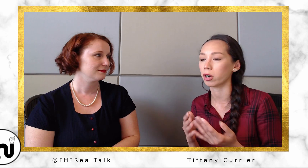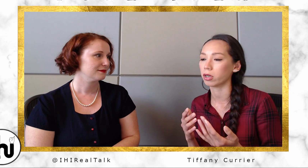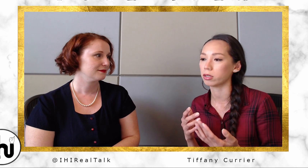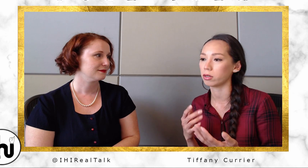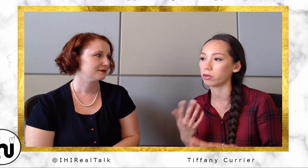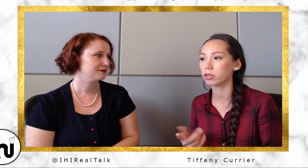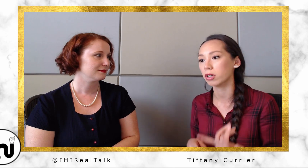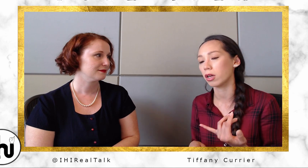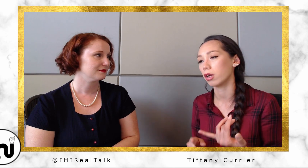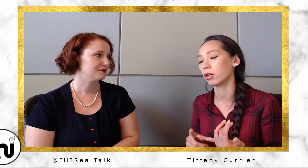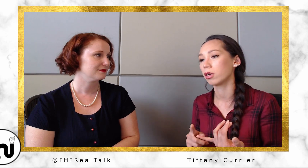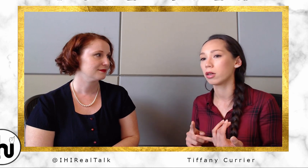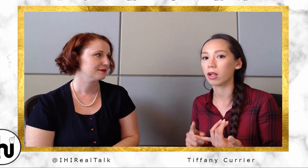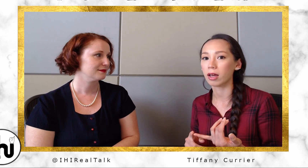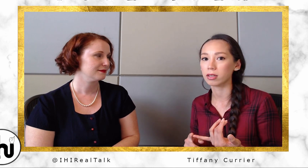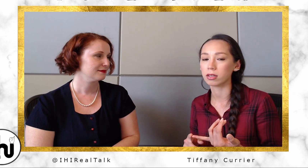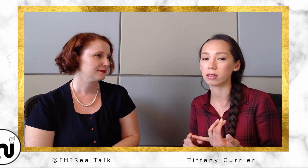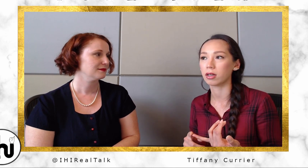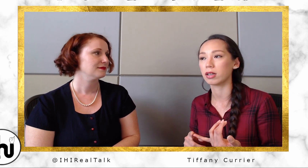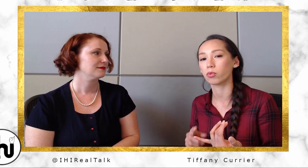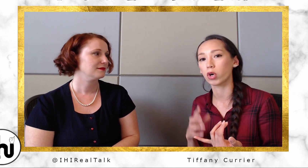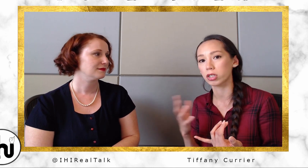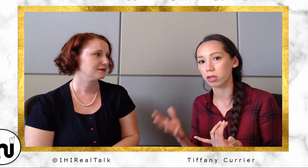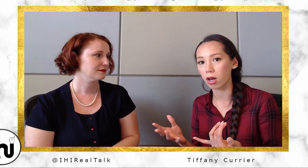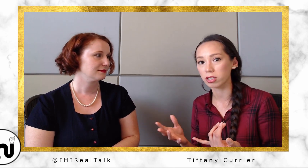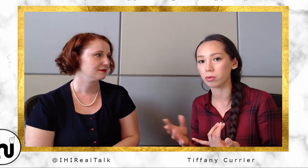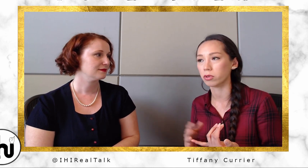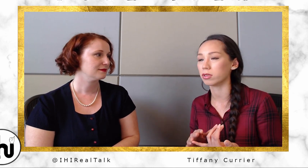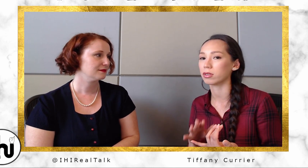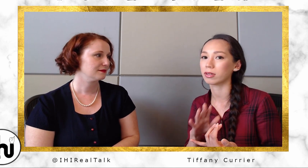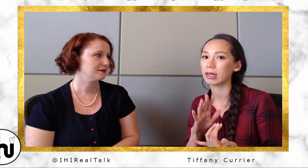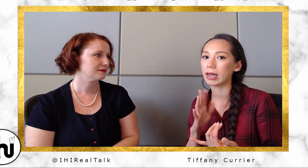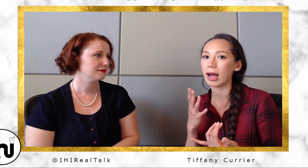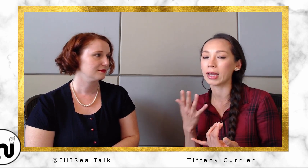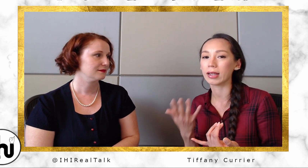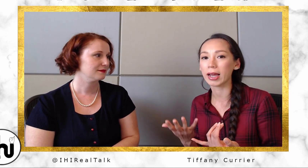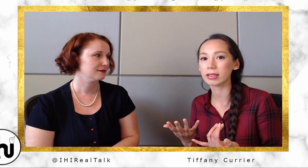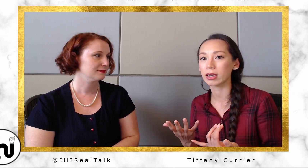I did nursing classes, and then I worked in the hospitals. I liked it, but I